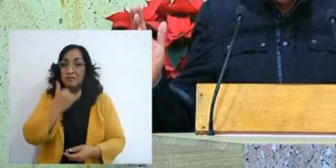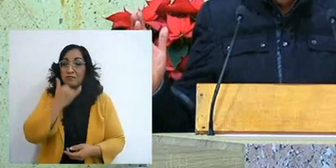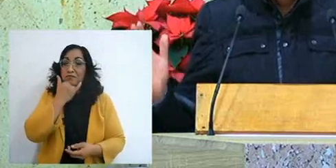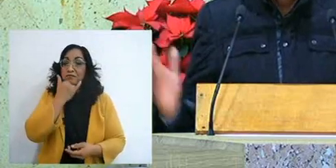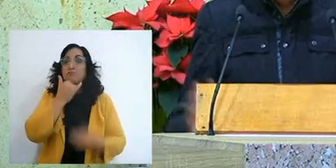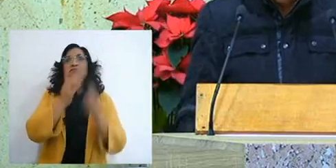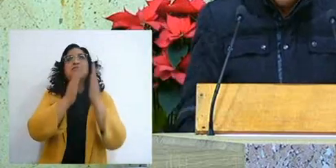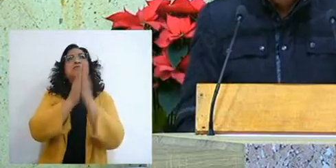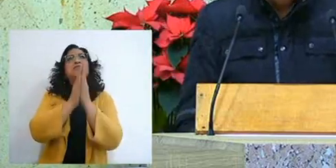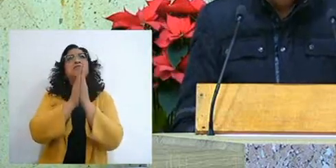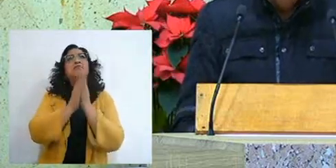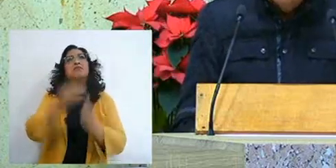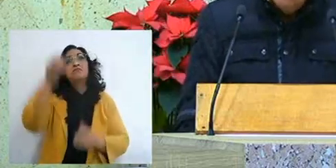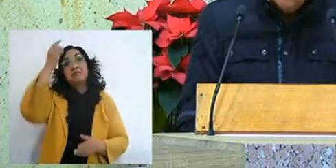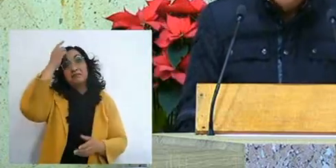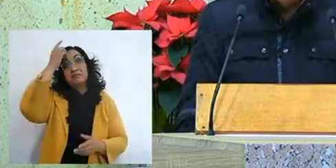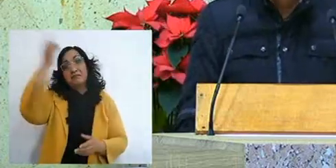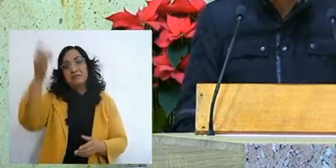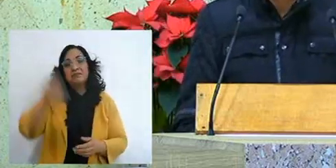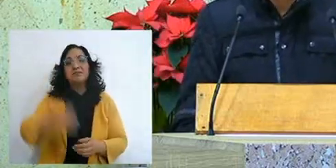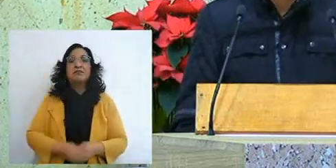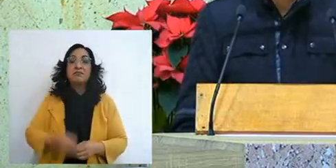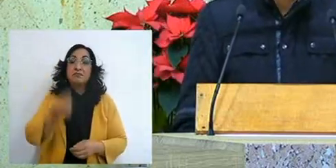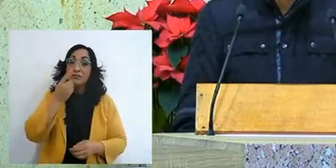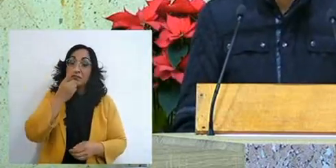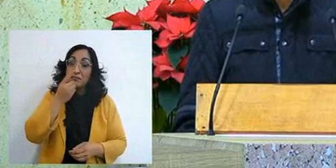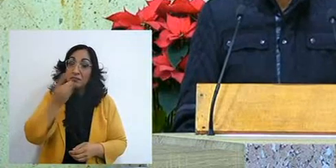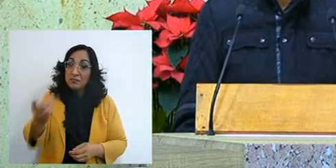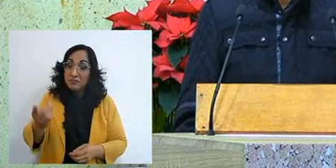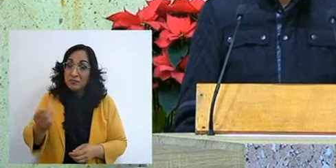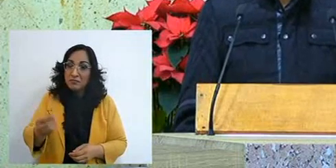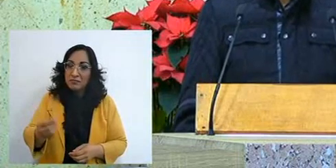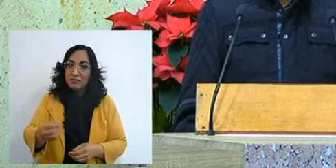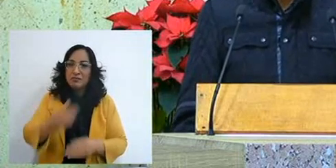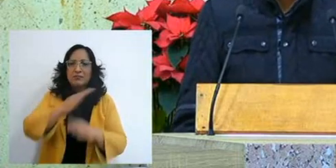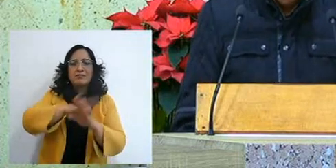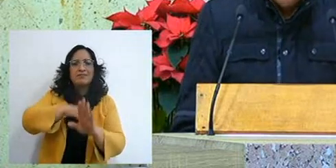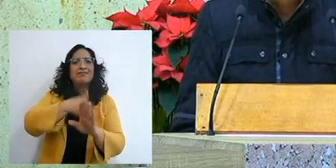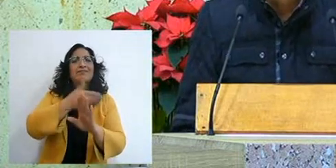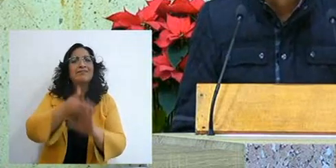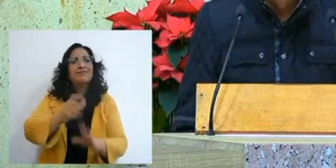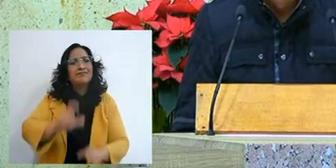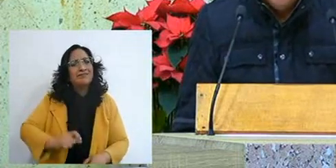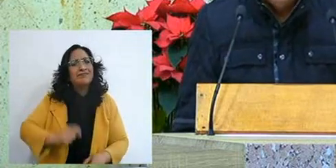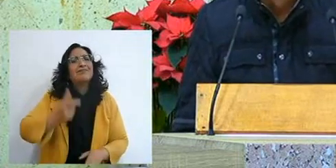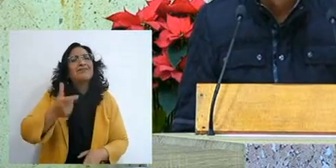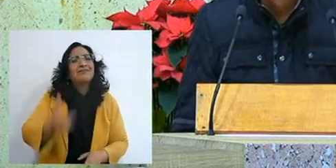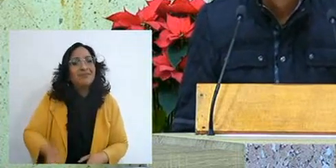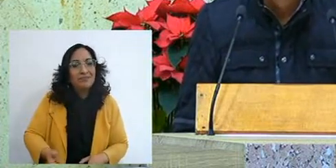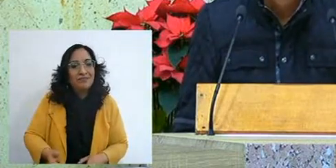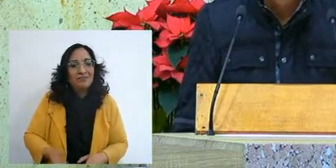whom we have offended, let us do it, let us be reconciled with God, it is worth it,